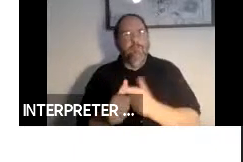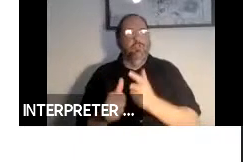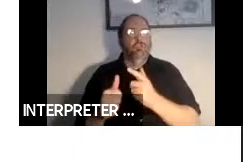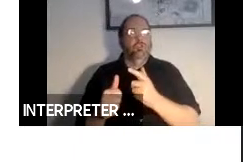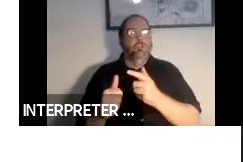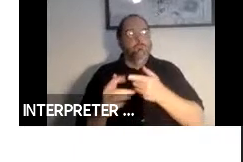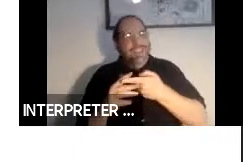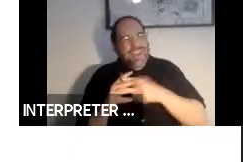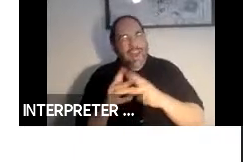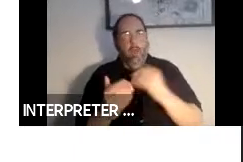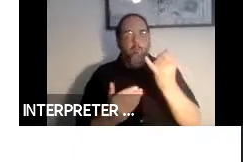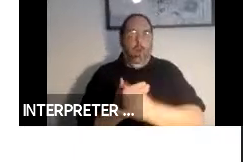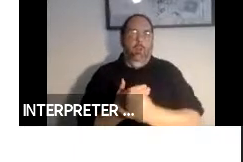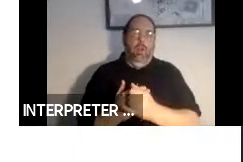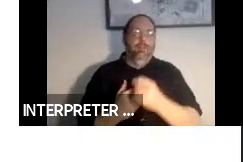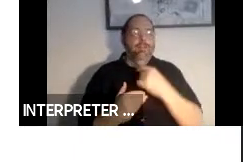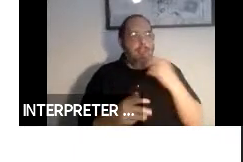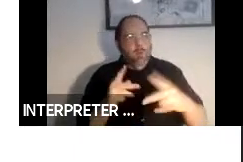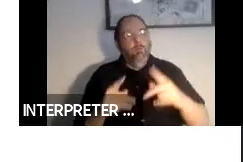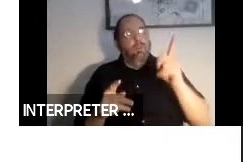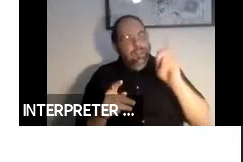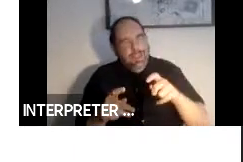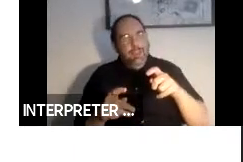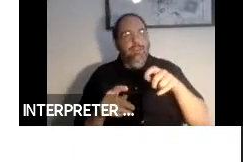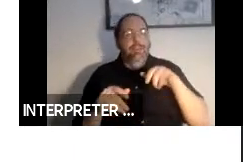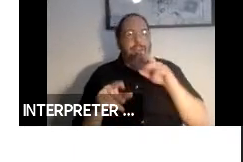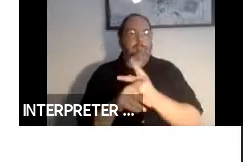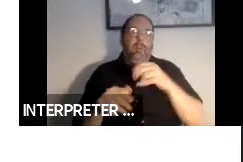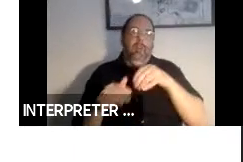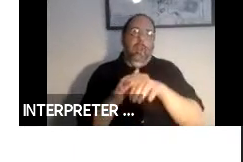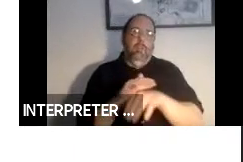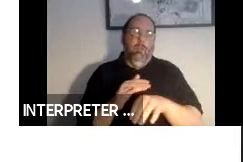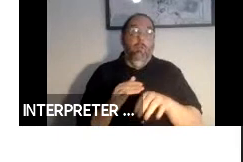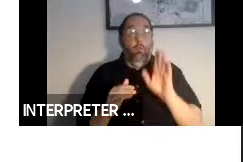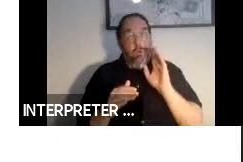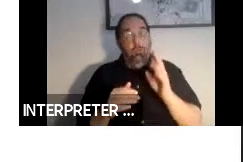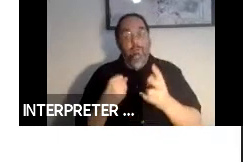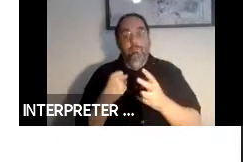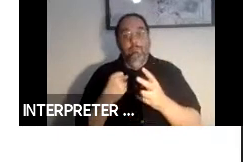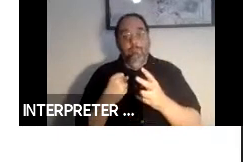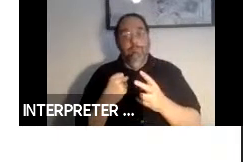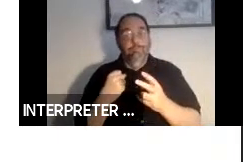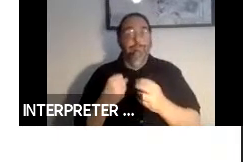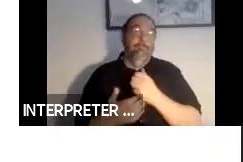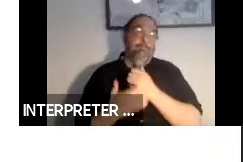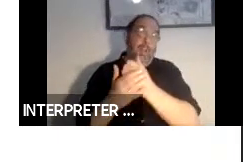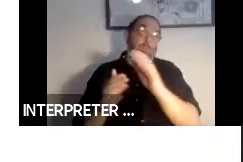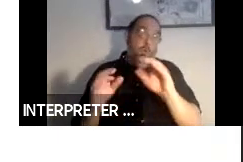This is going to save your organization a lot in the long run. Lack of performance in the ADA